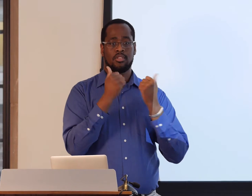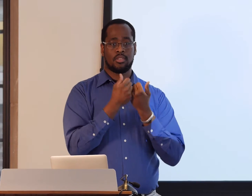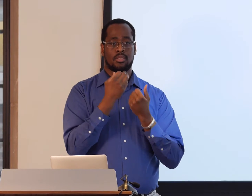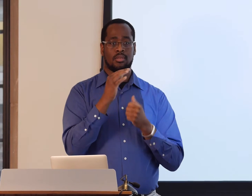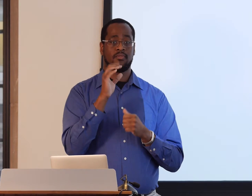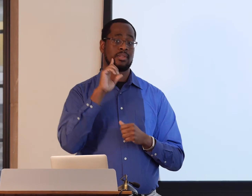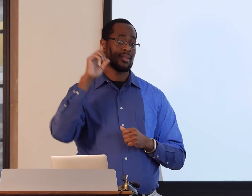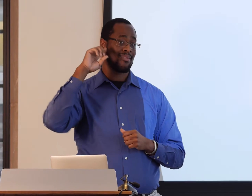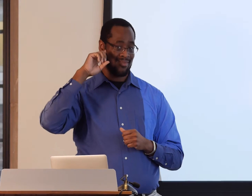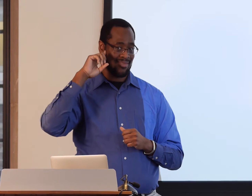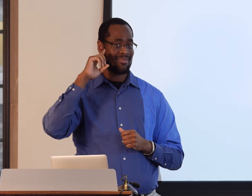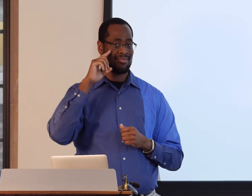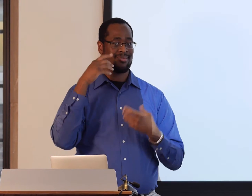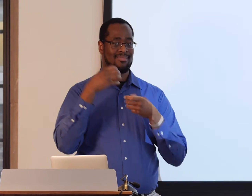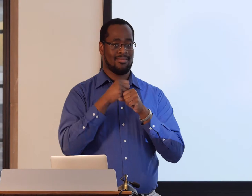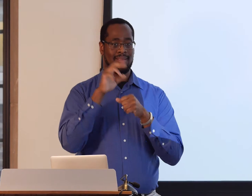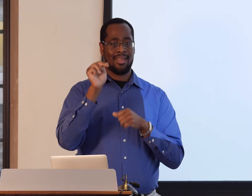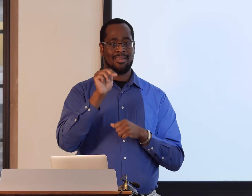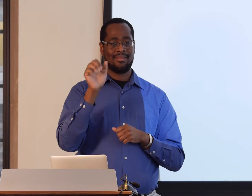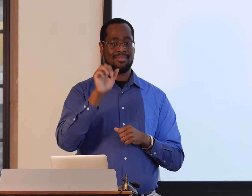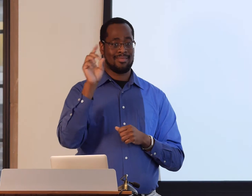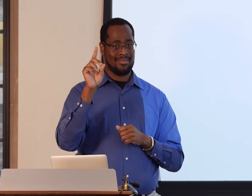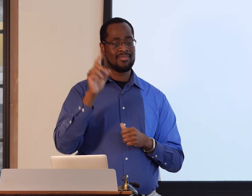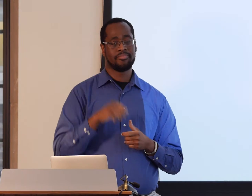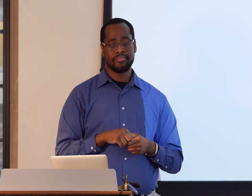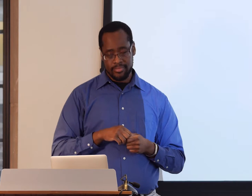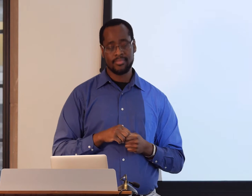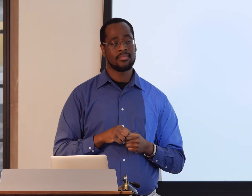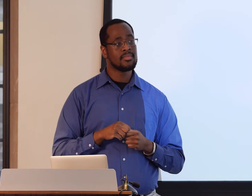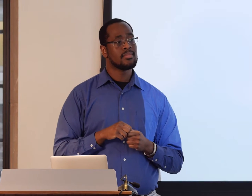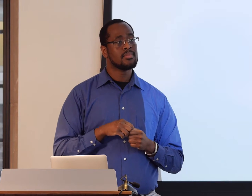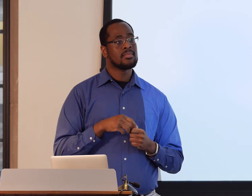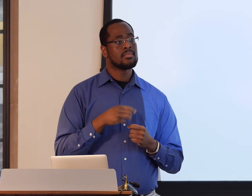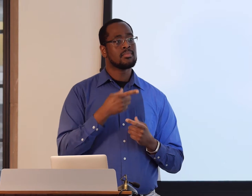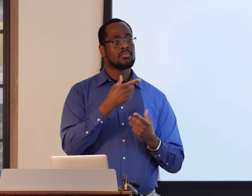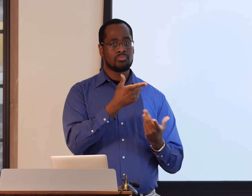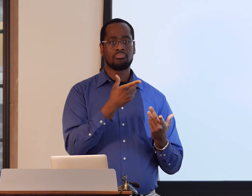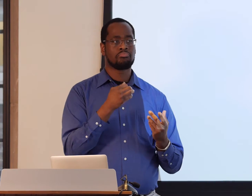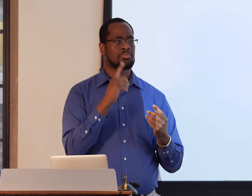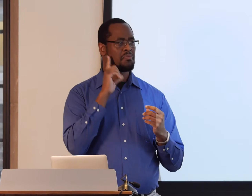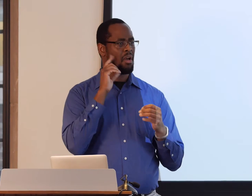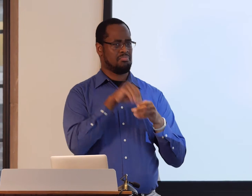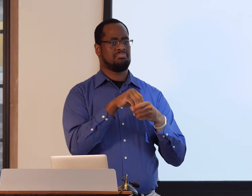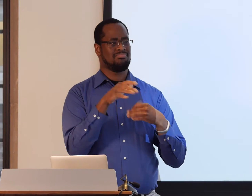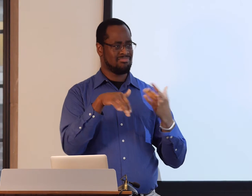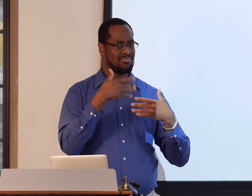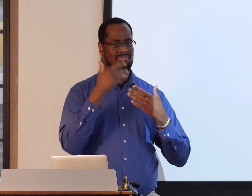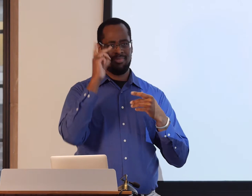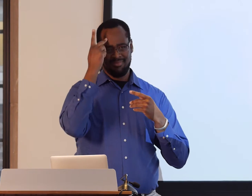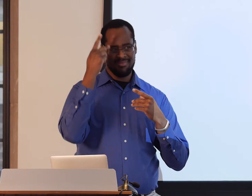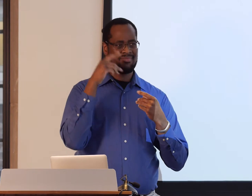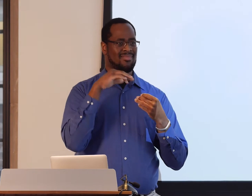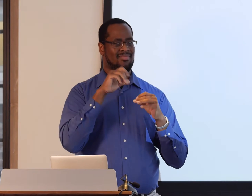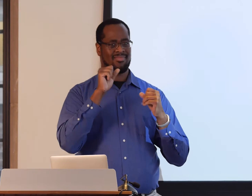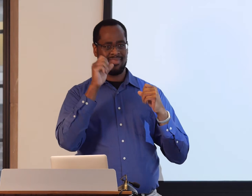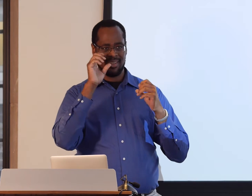I'll give you an example. The National Association for the Deaf is an organization that involves